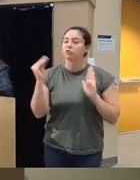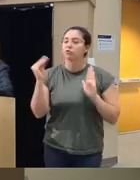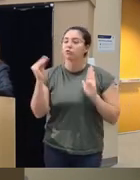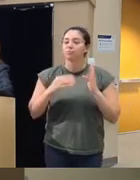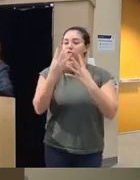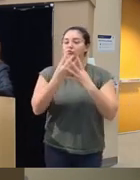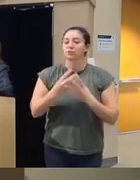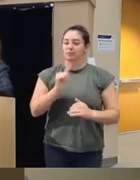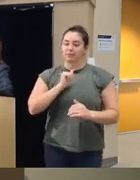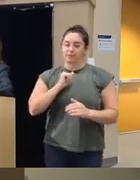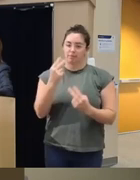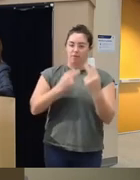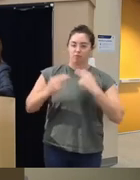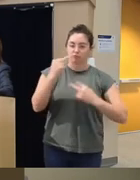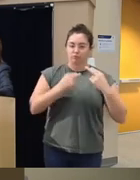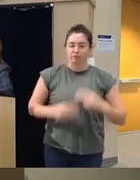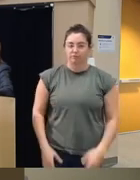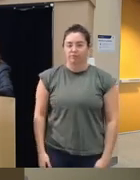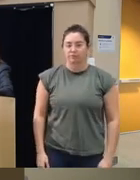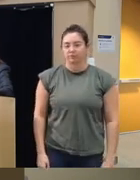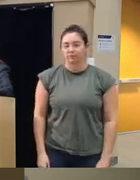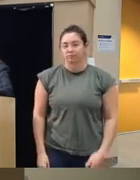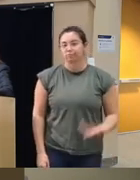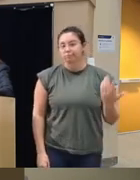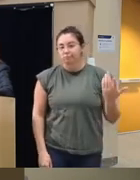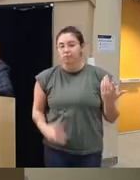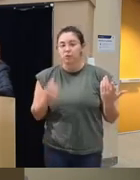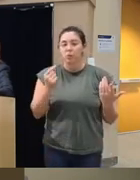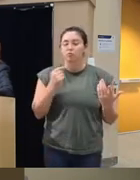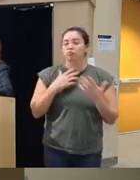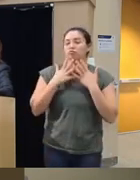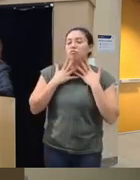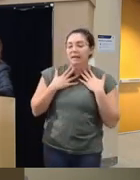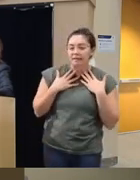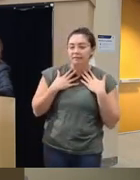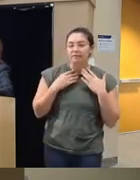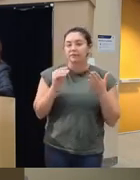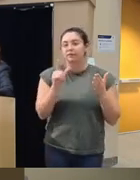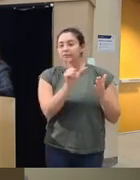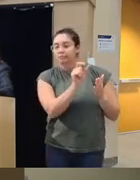the self-monitoring so to what degree are they craving substances to what degree are they using